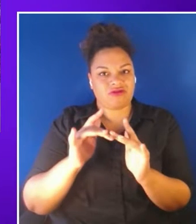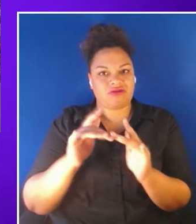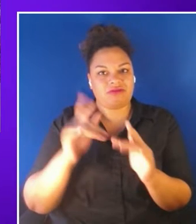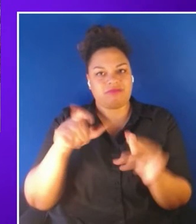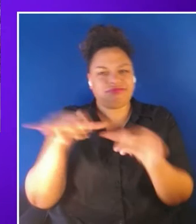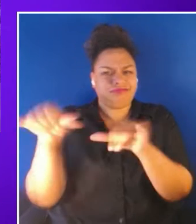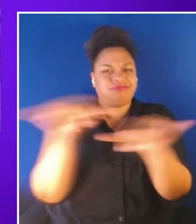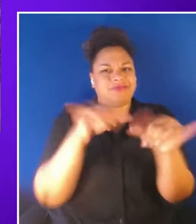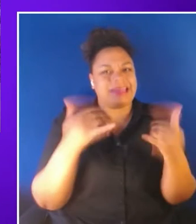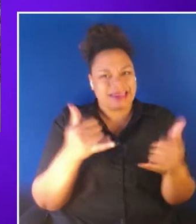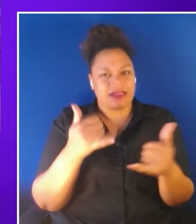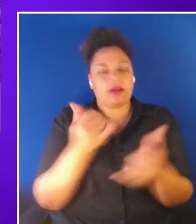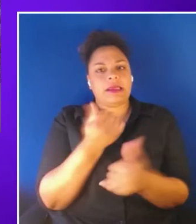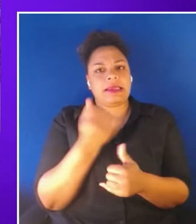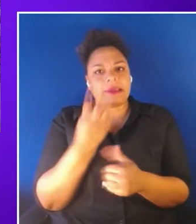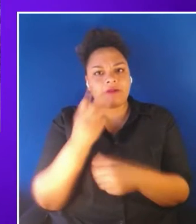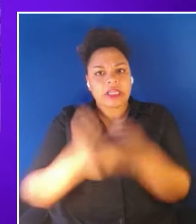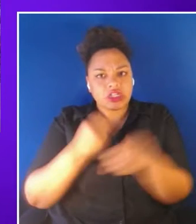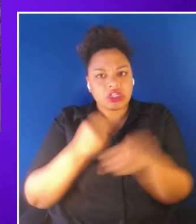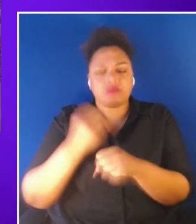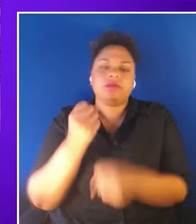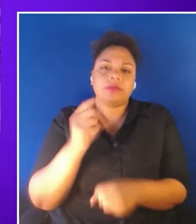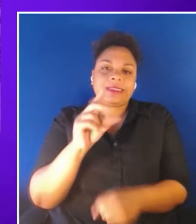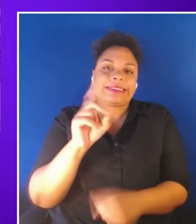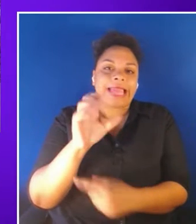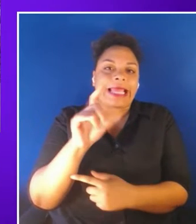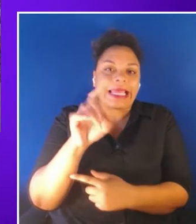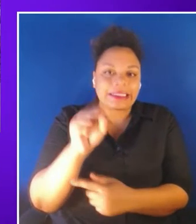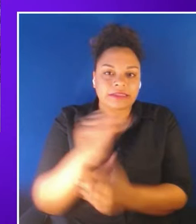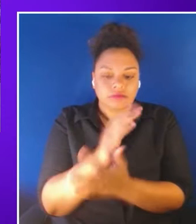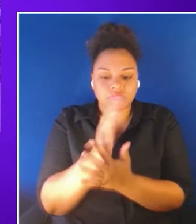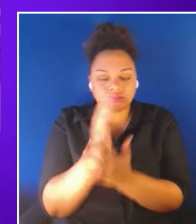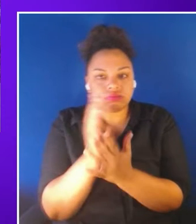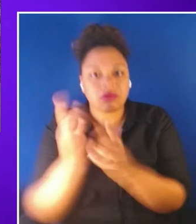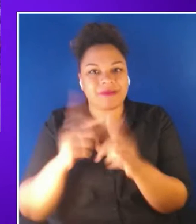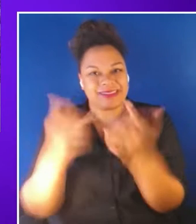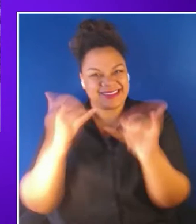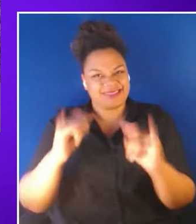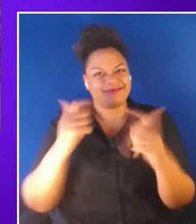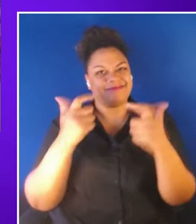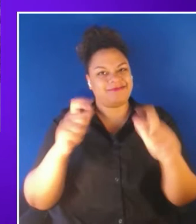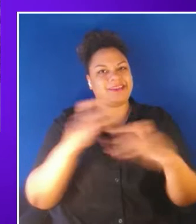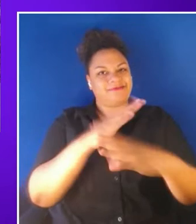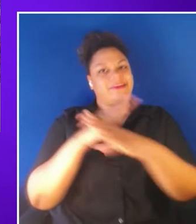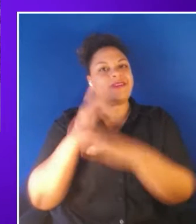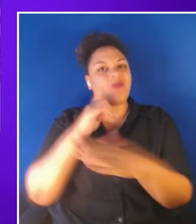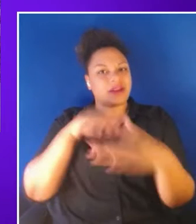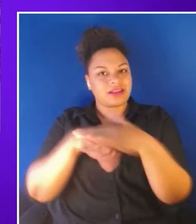we still find massive barriers to accessibility. For example a recent analysis of just 30